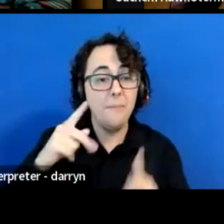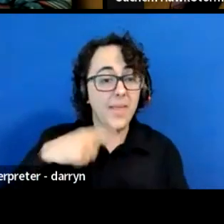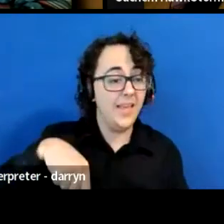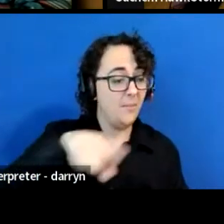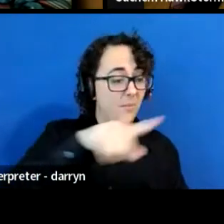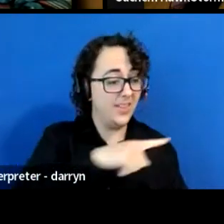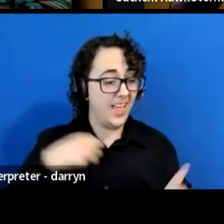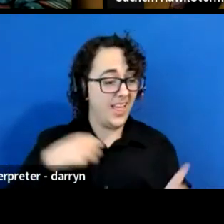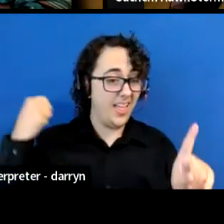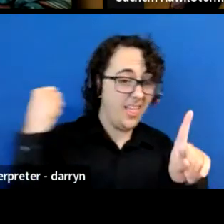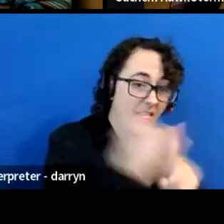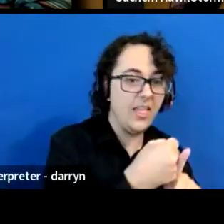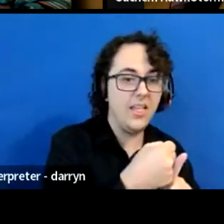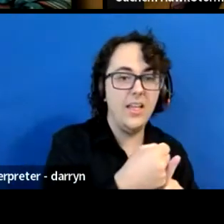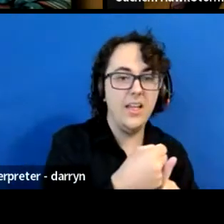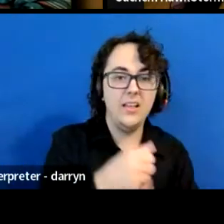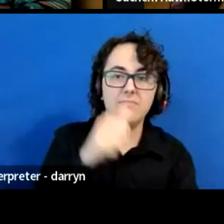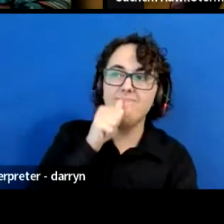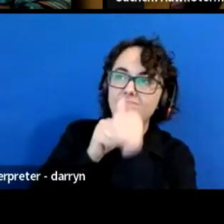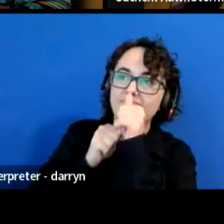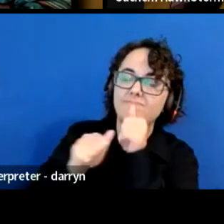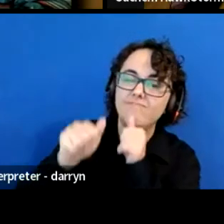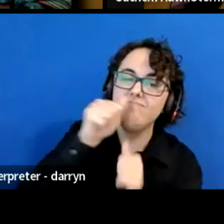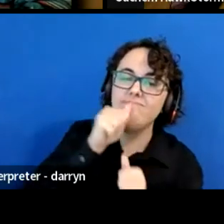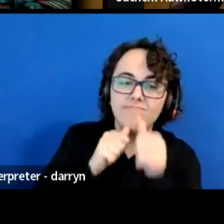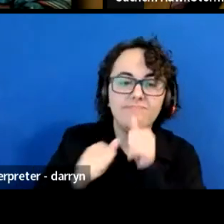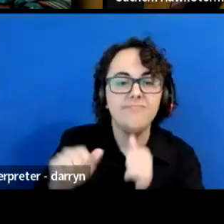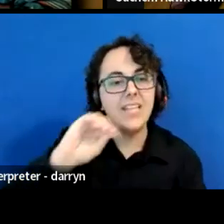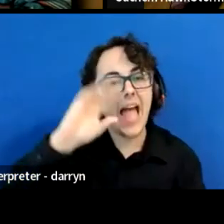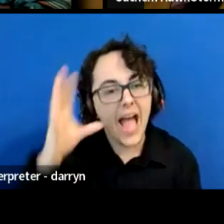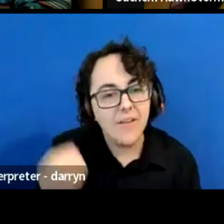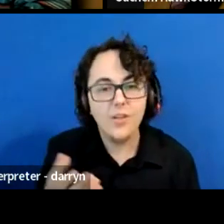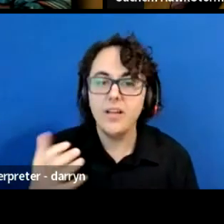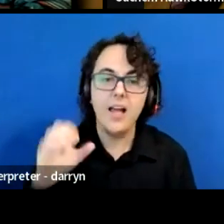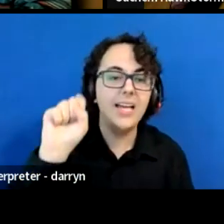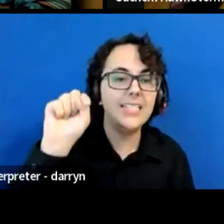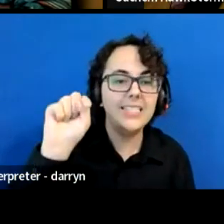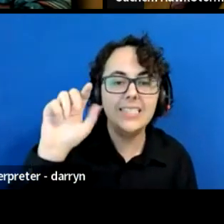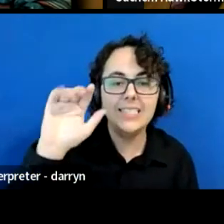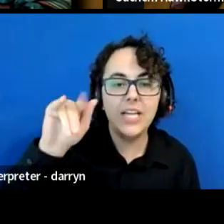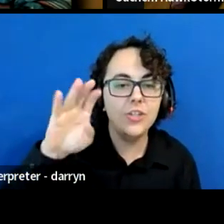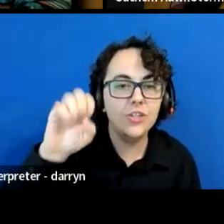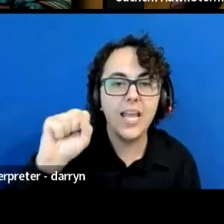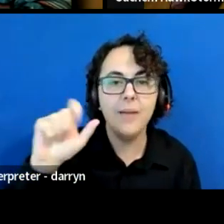Well, there's the people in Africa and St. James, Louisiana, where it's the people, and it's always, almost always